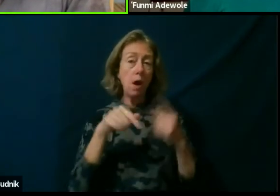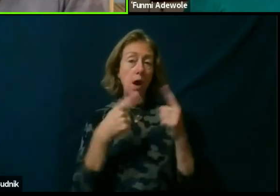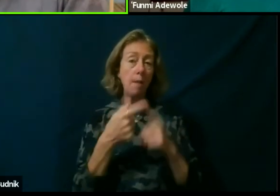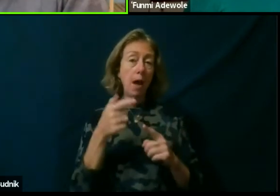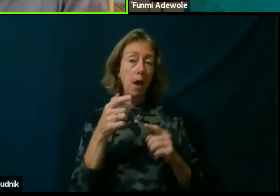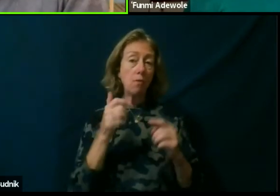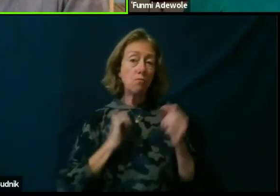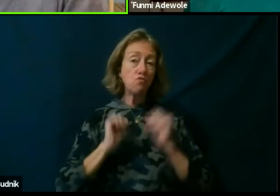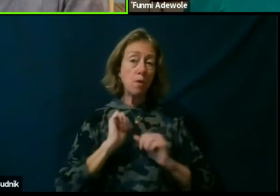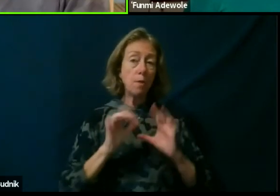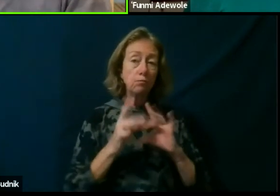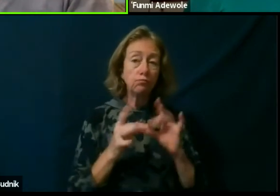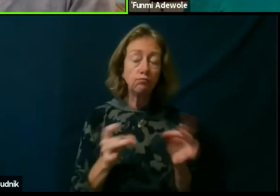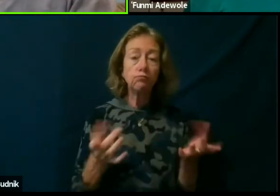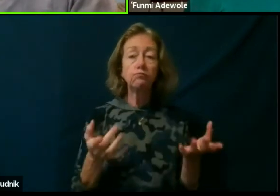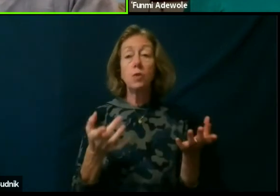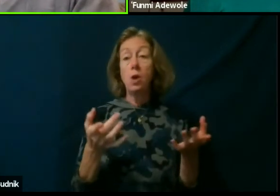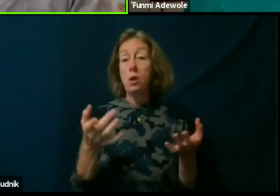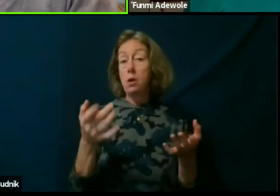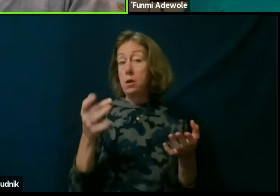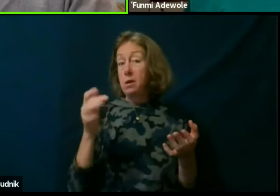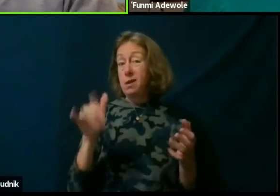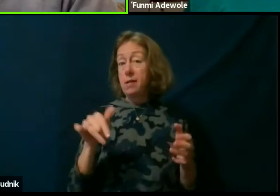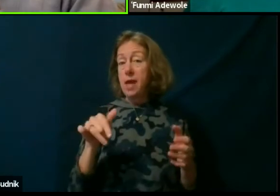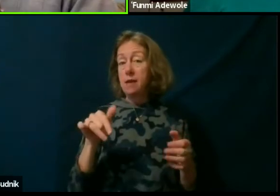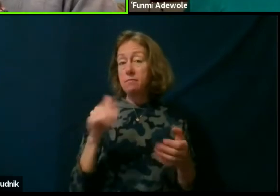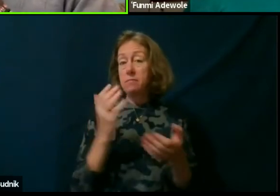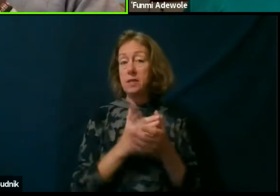Two is that decolonizing dramaturgy,